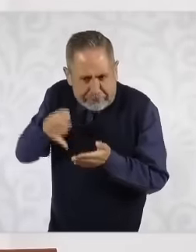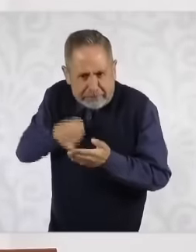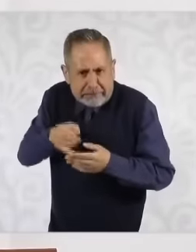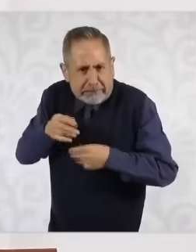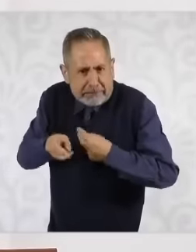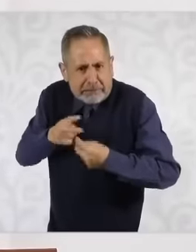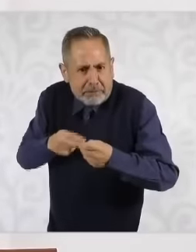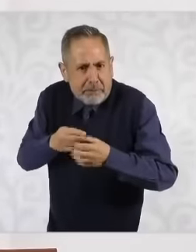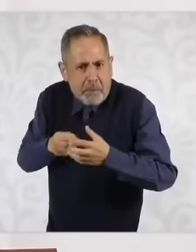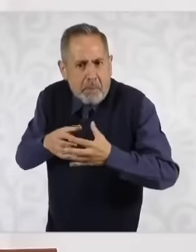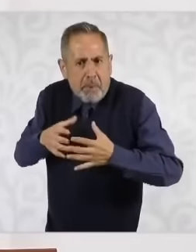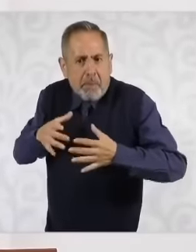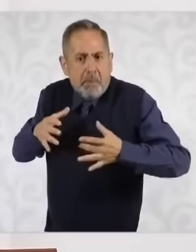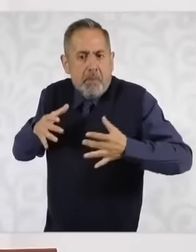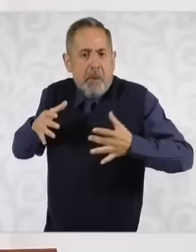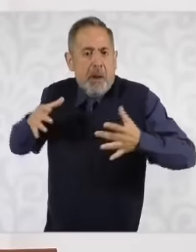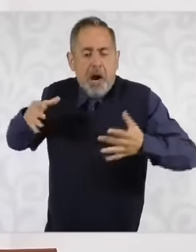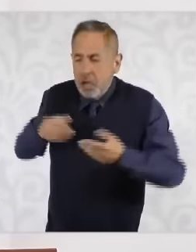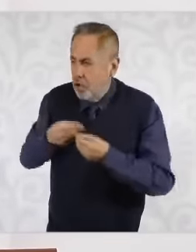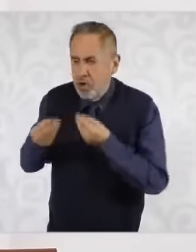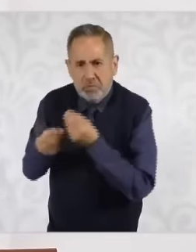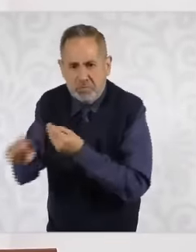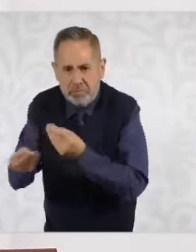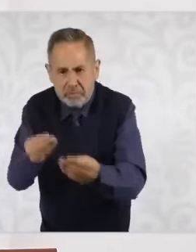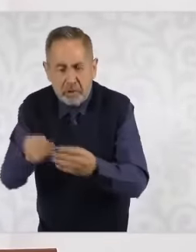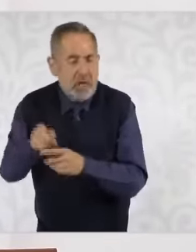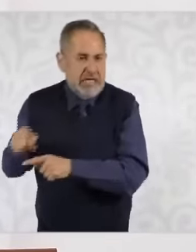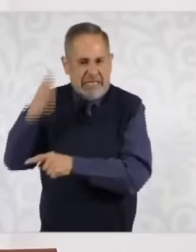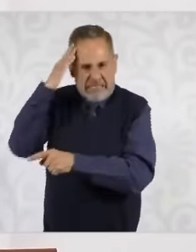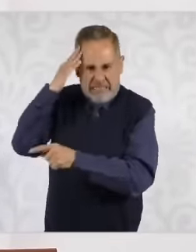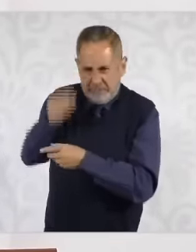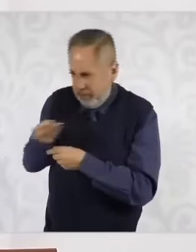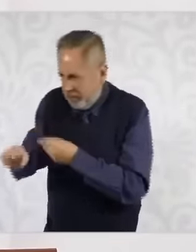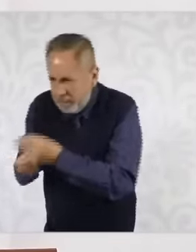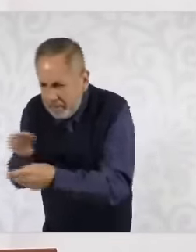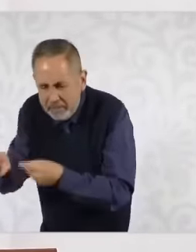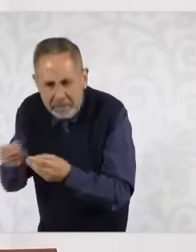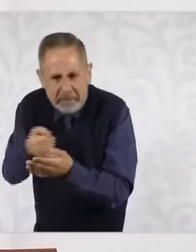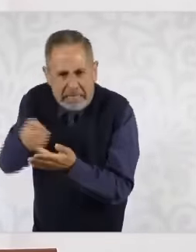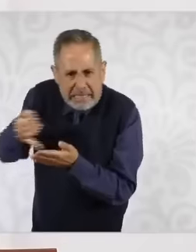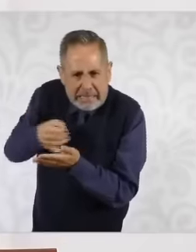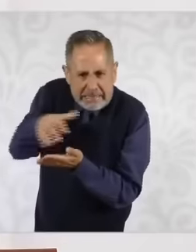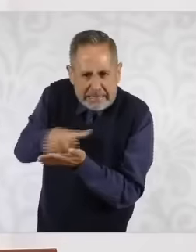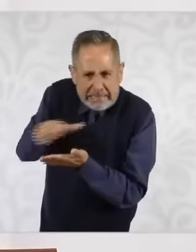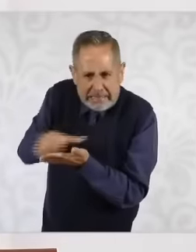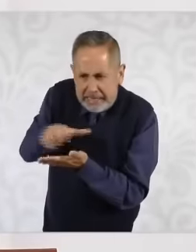multiplying it with farmers, they are very leaders while this producer of seeds of